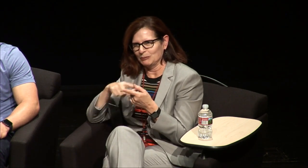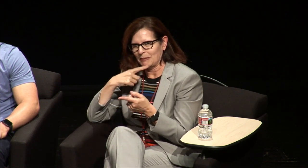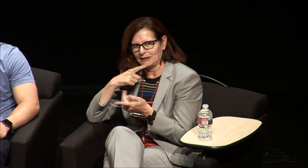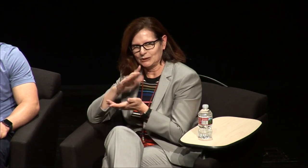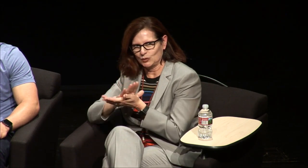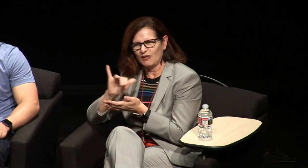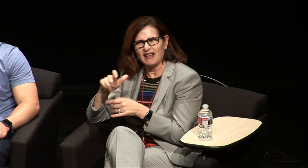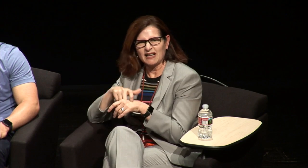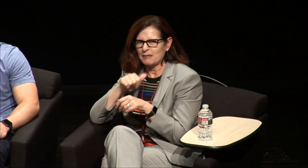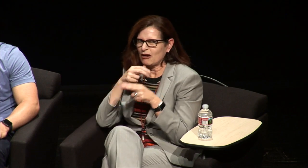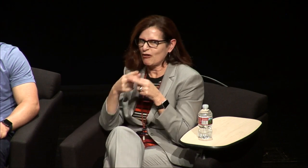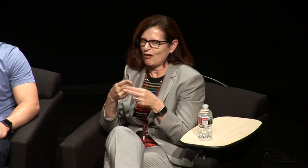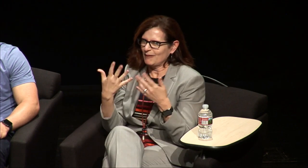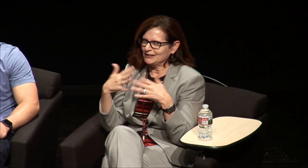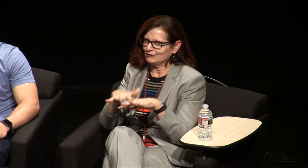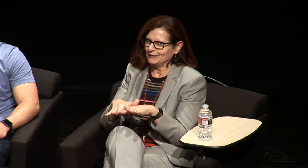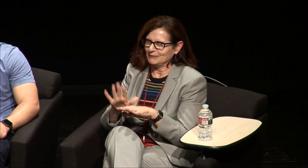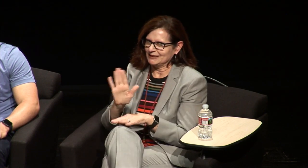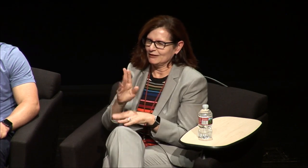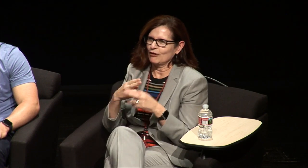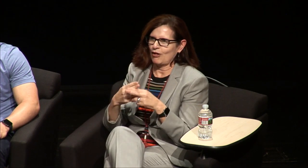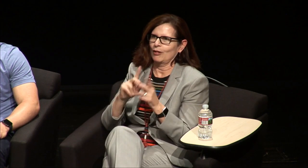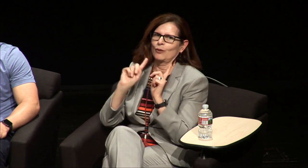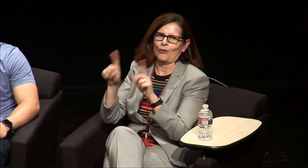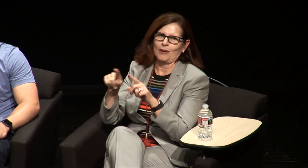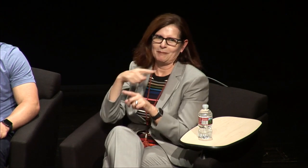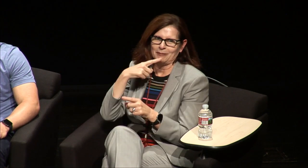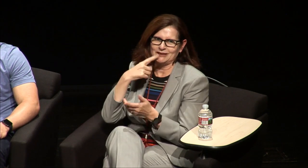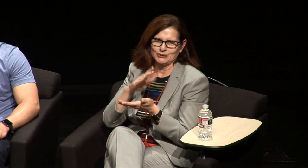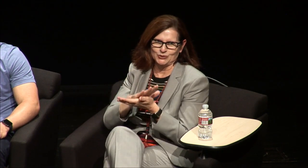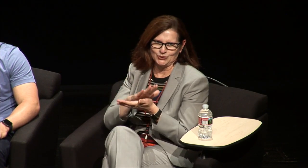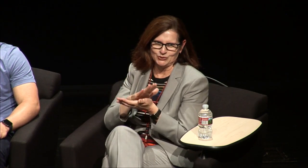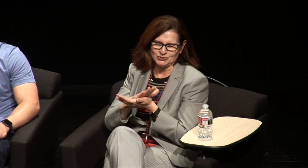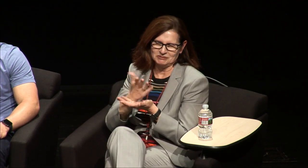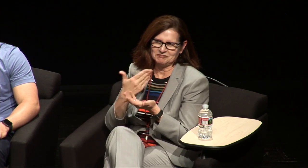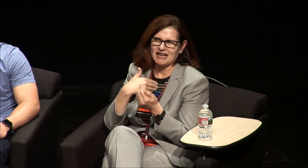was 8 and then I transferred to a school - we didn't call it mainstream then